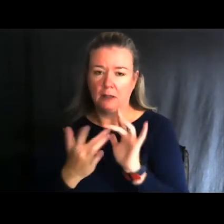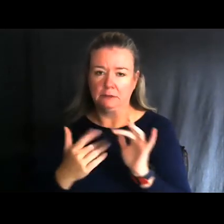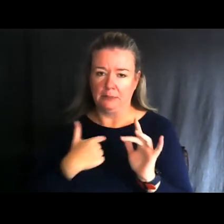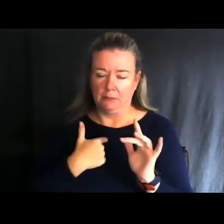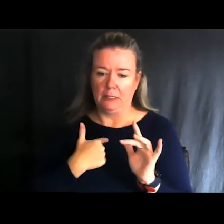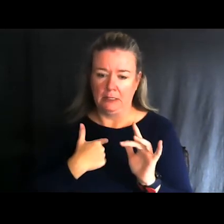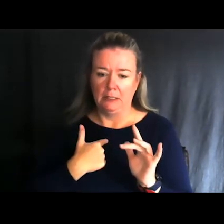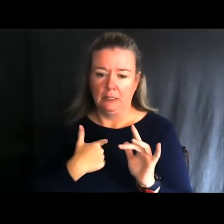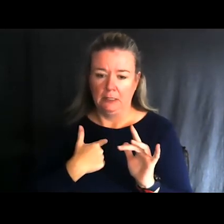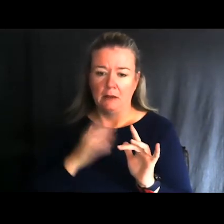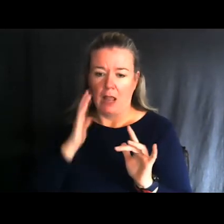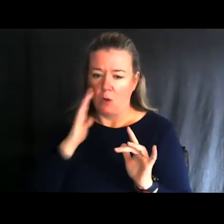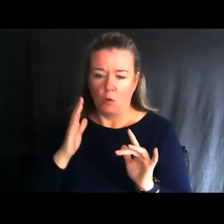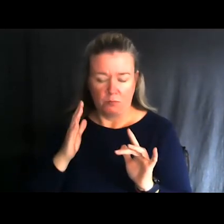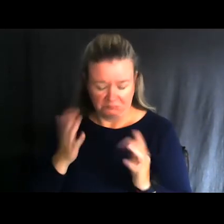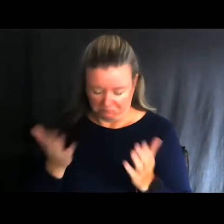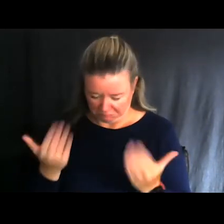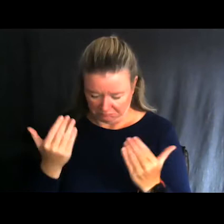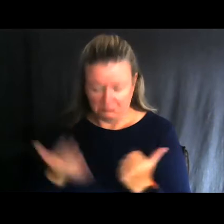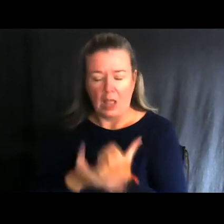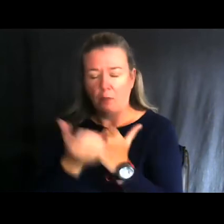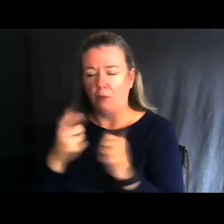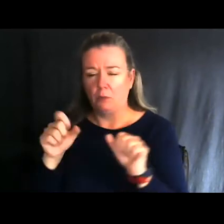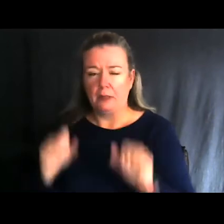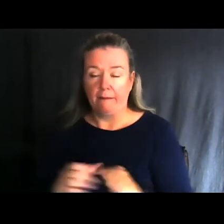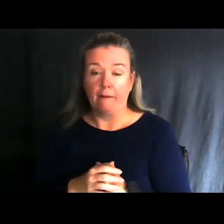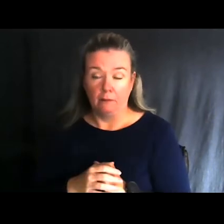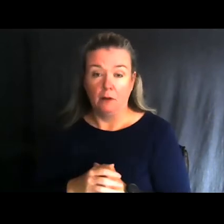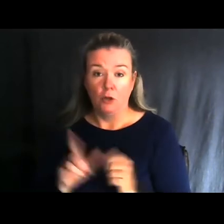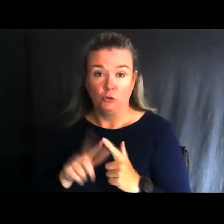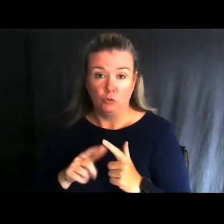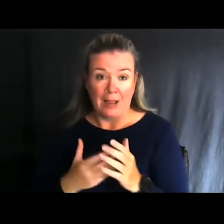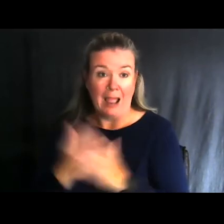We’ll help anybody that we can to get out and do this sort of stuff.